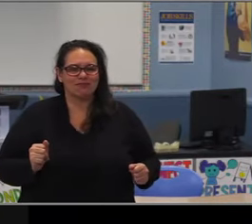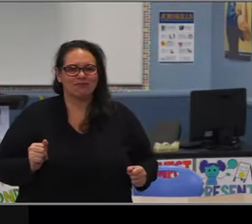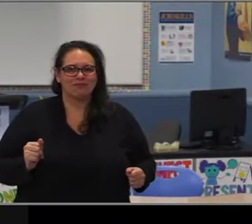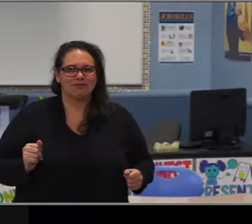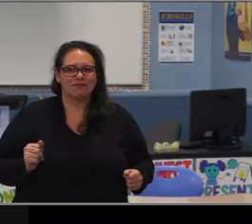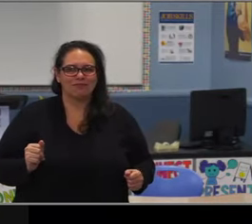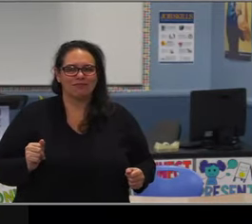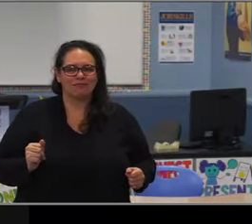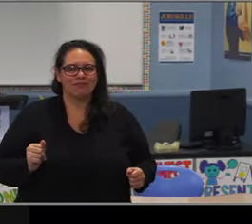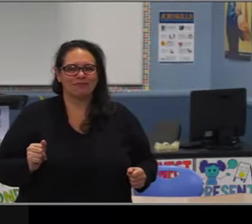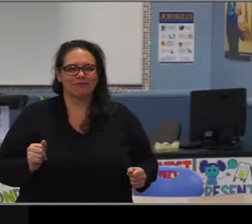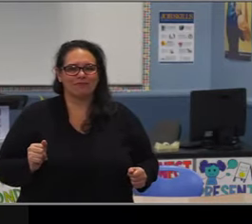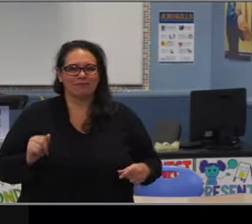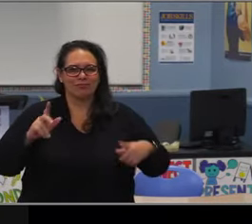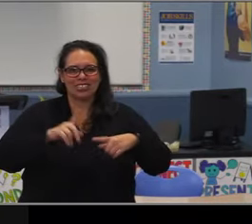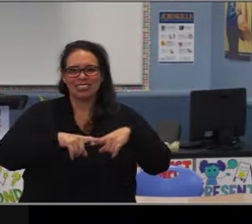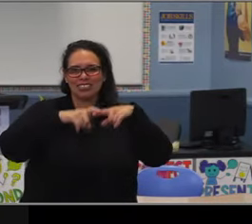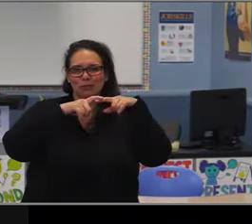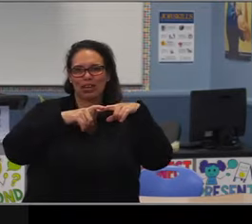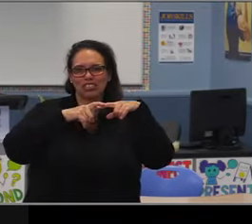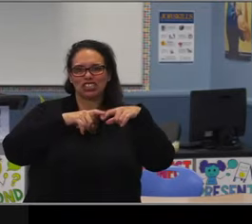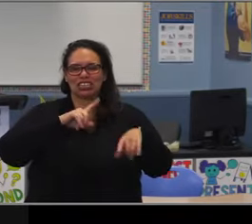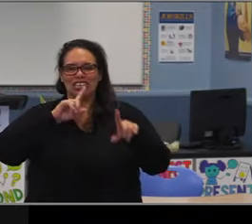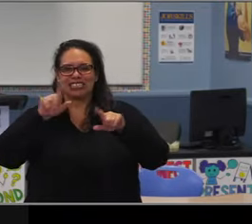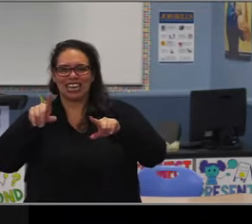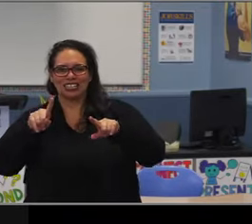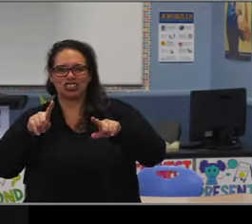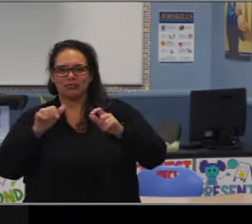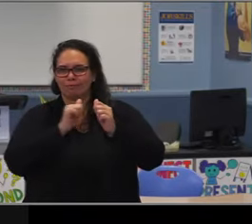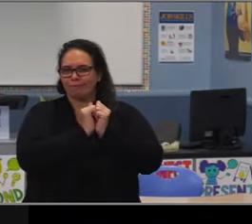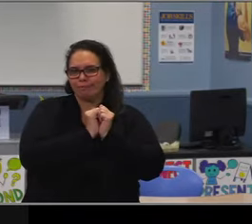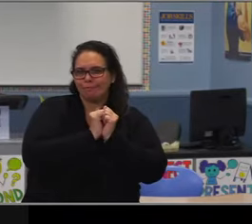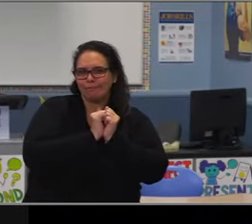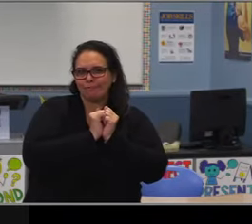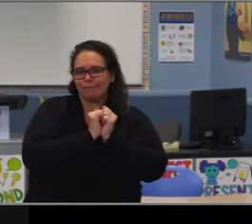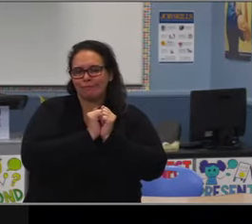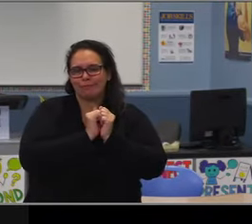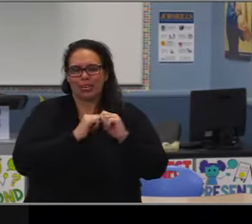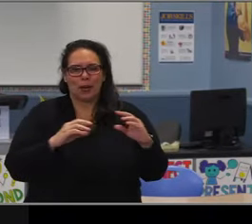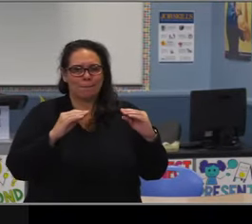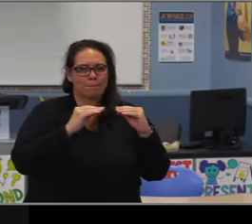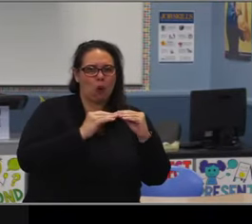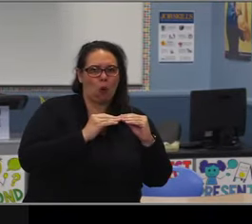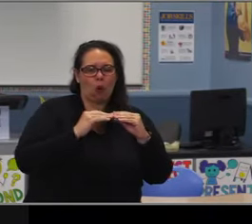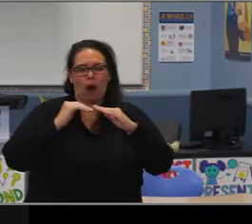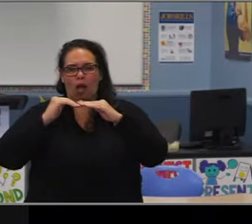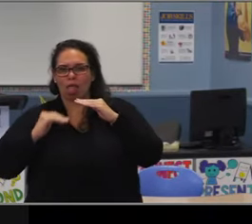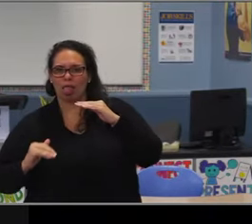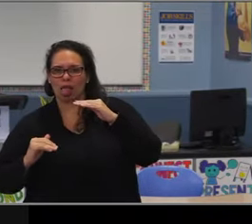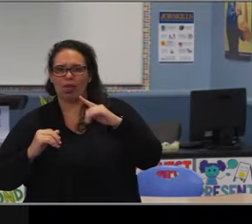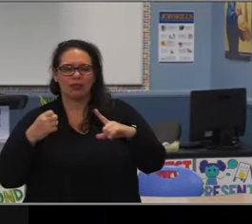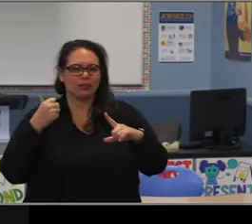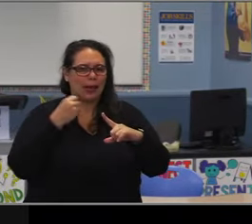whereas the PSAT is a nationally given test. So, you could have motivation factors for students who are, or are not interested